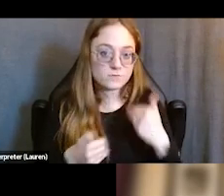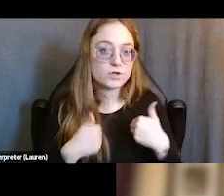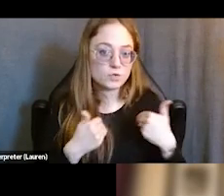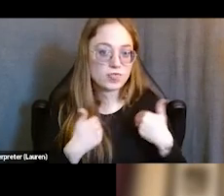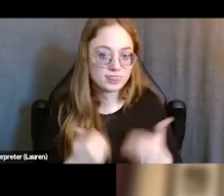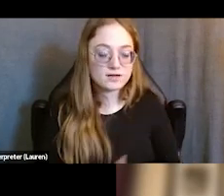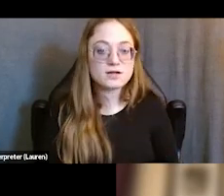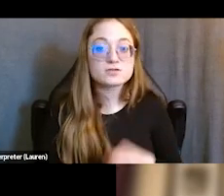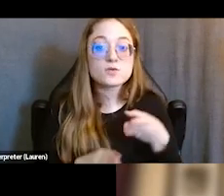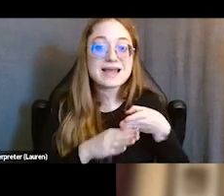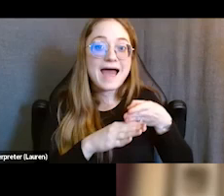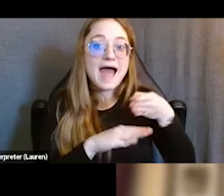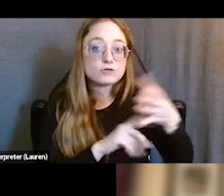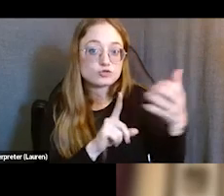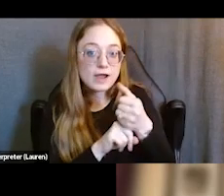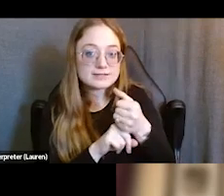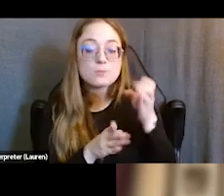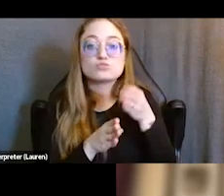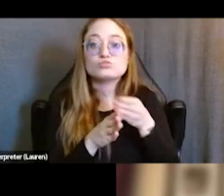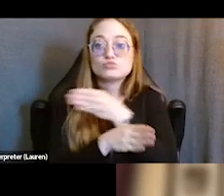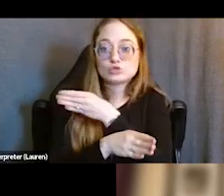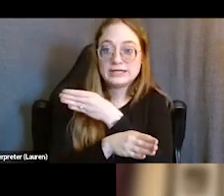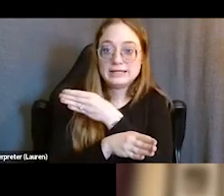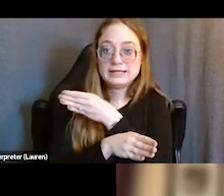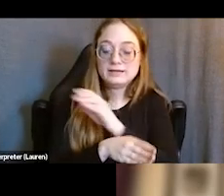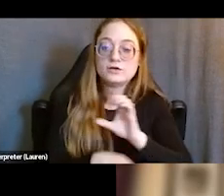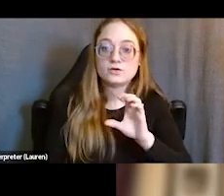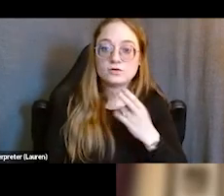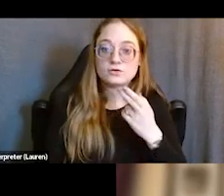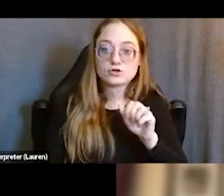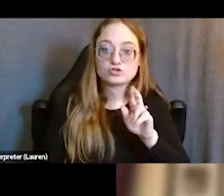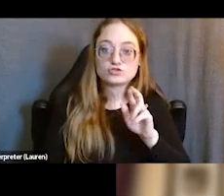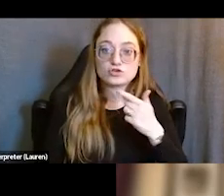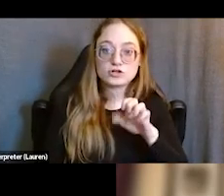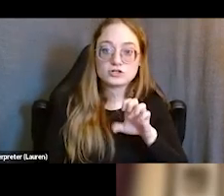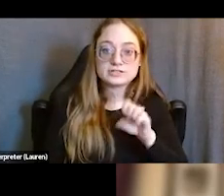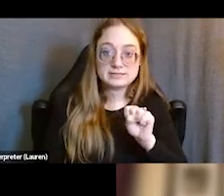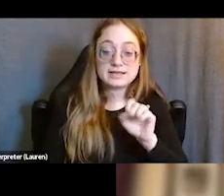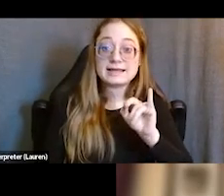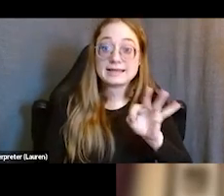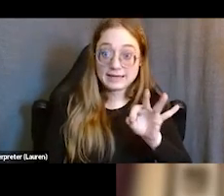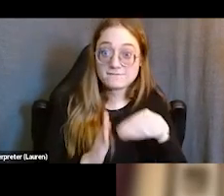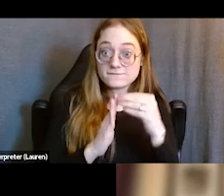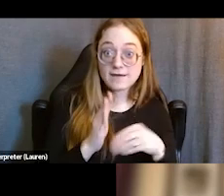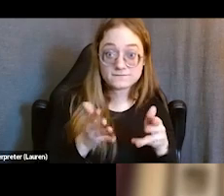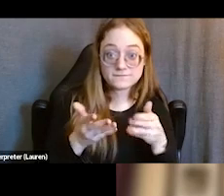but before charges have been filed. And if charges would have been filed, the types of situations and harm that we're addressing